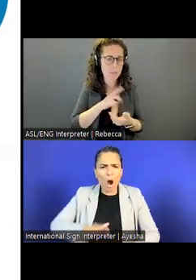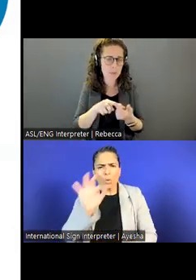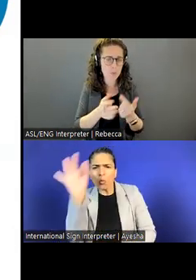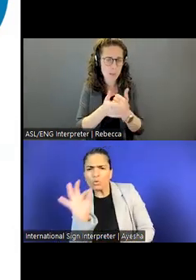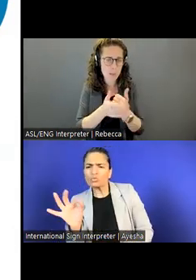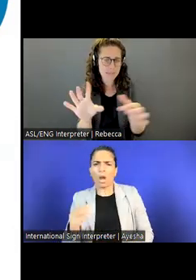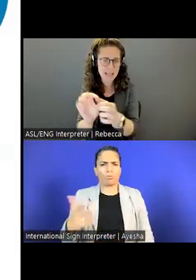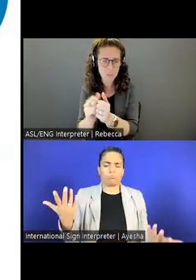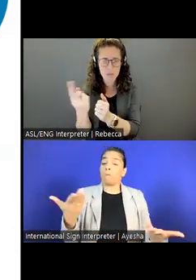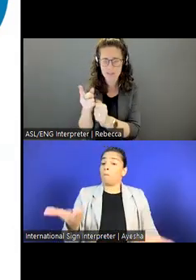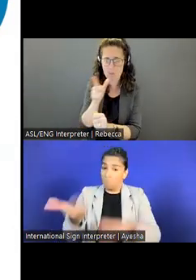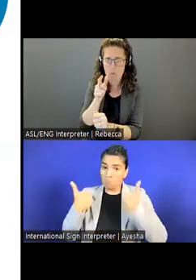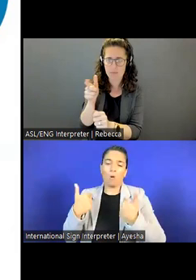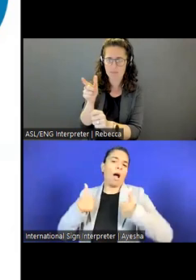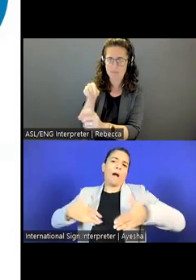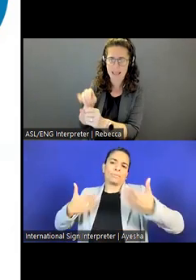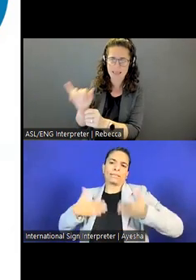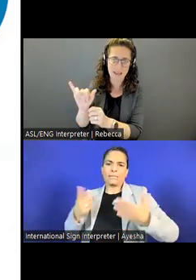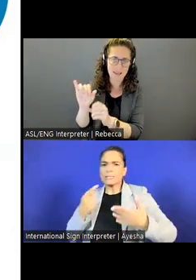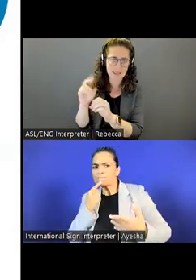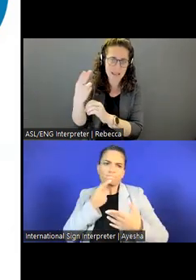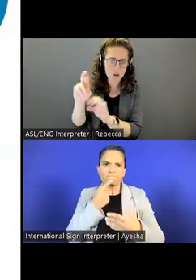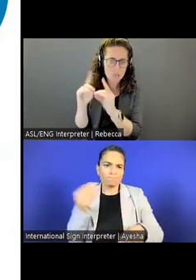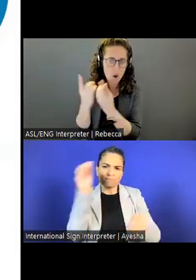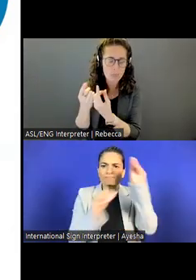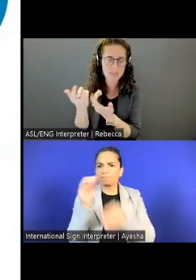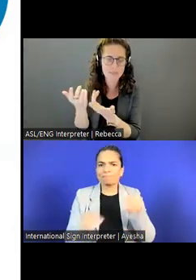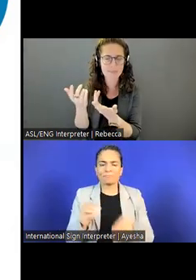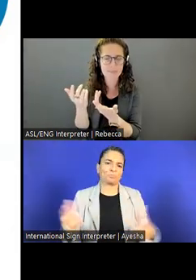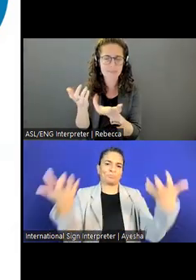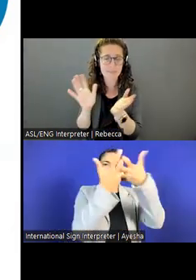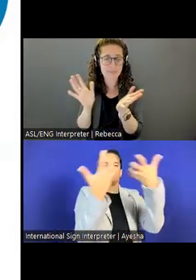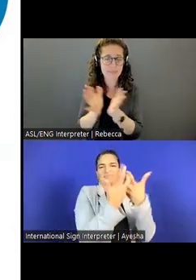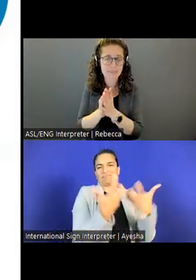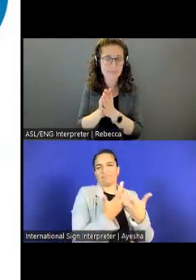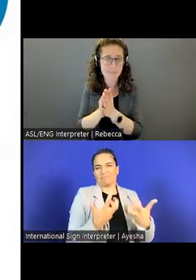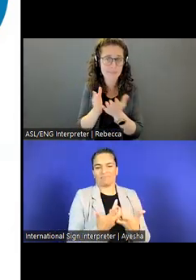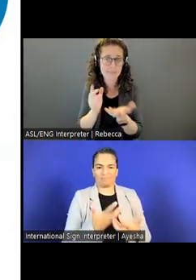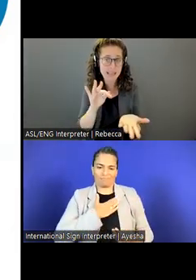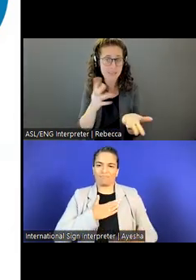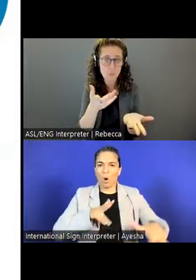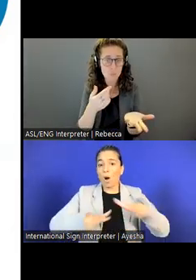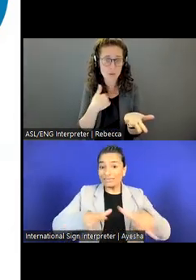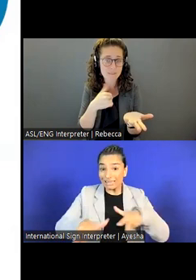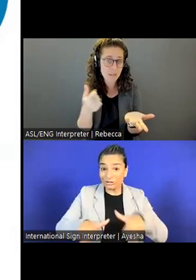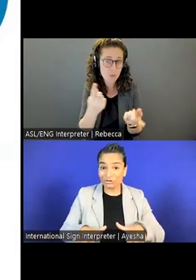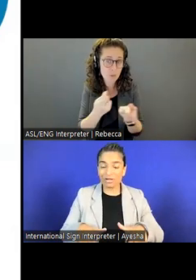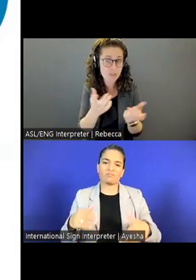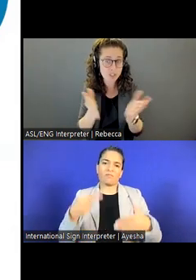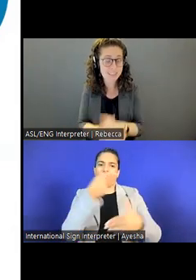somebody at the organization in Human Resources, if you have any other questions that we can answer.